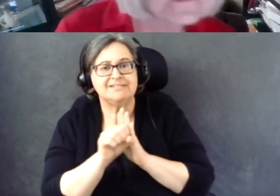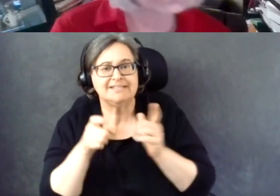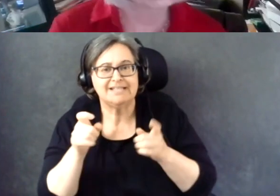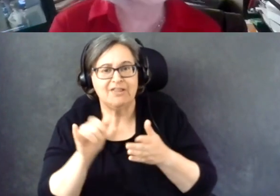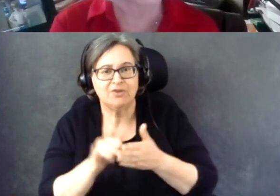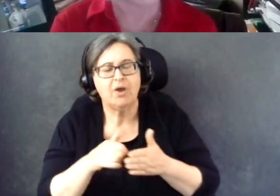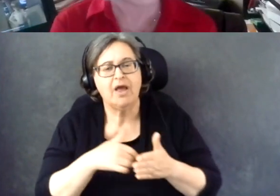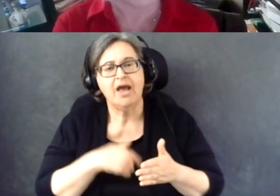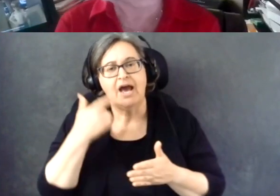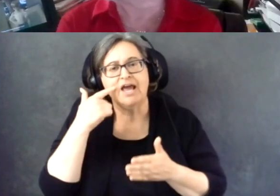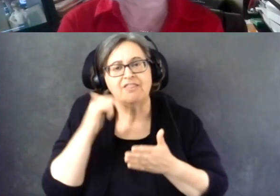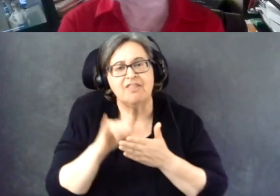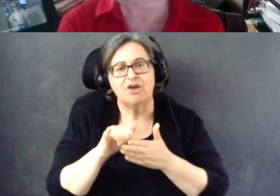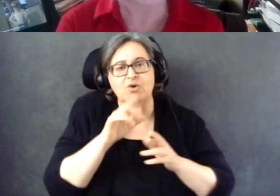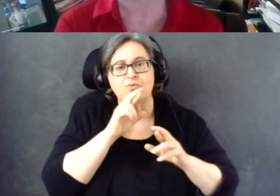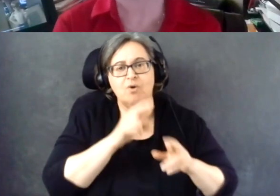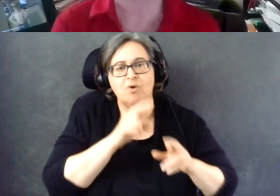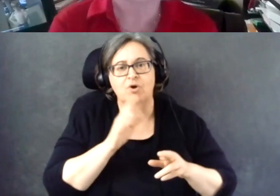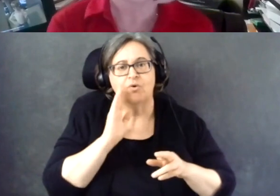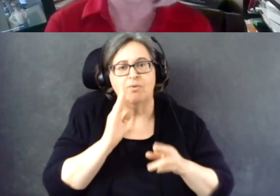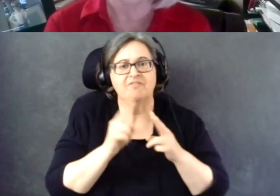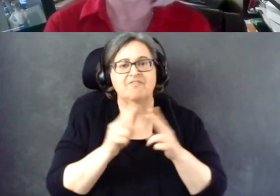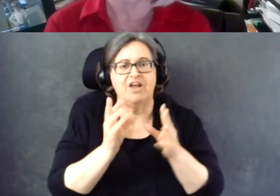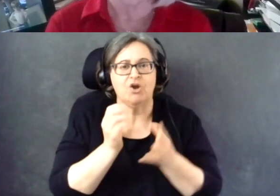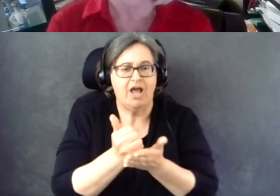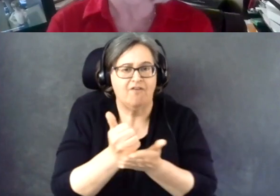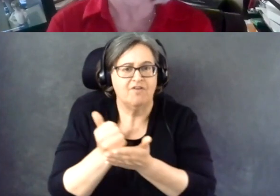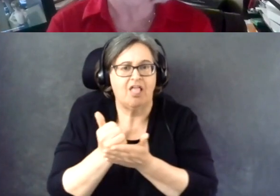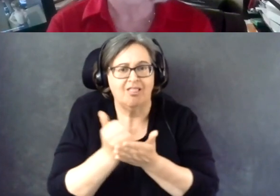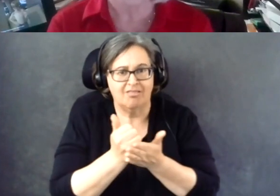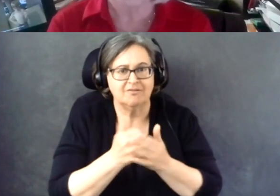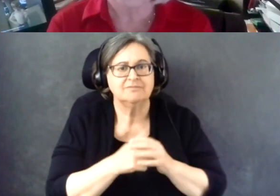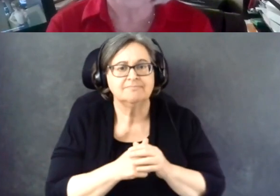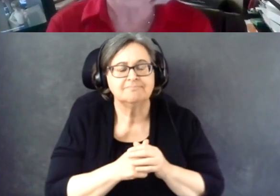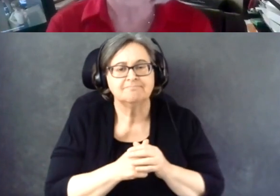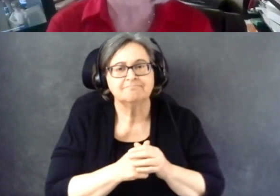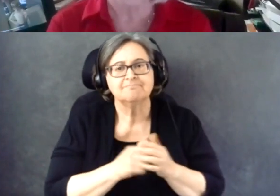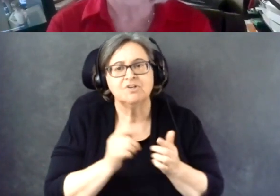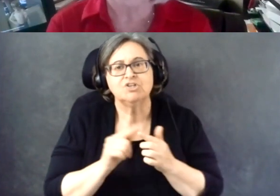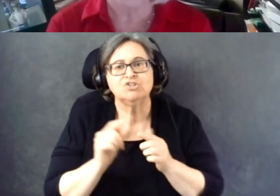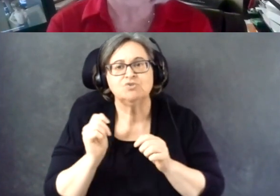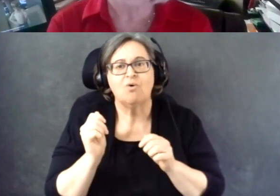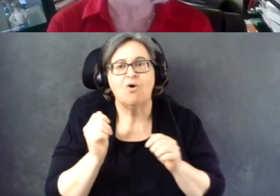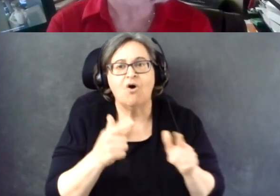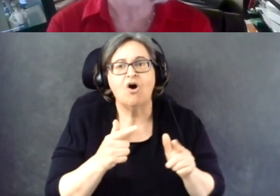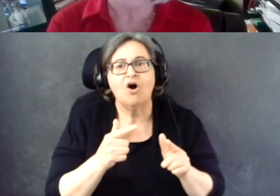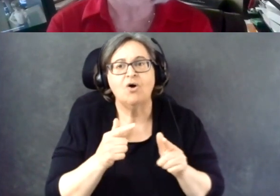So I think that report will we very helpful to all states.